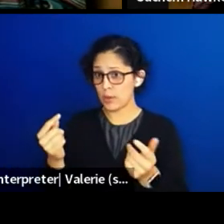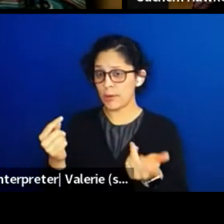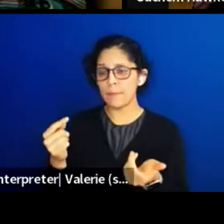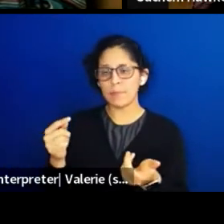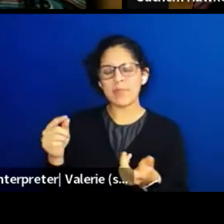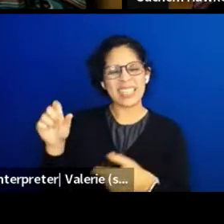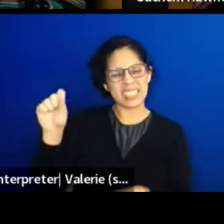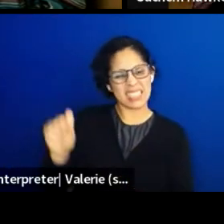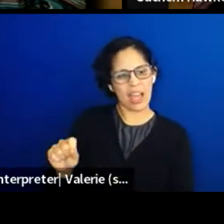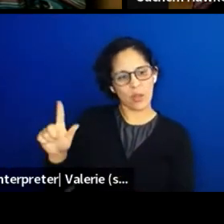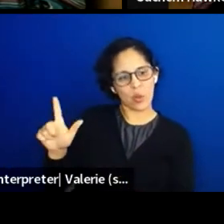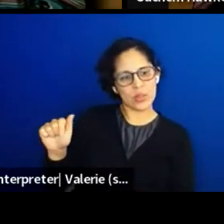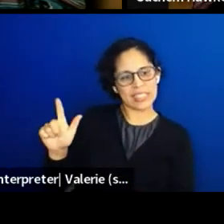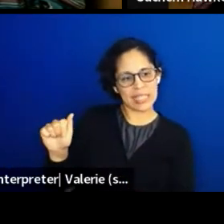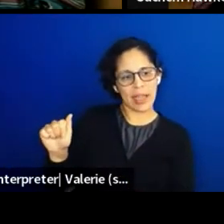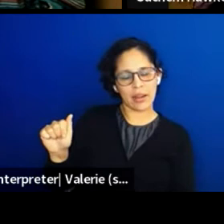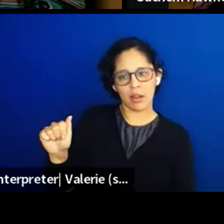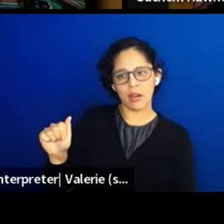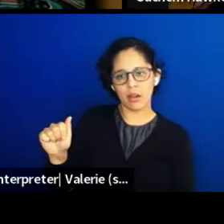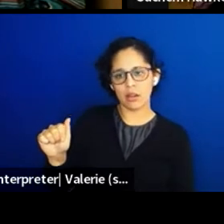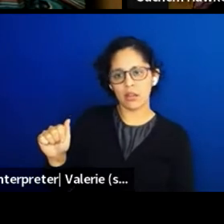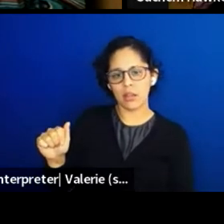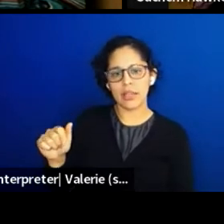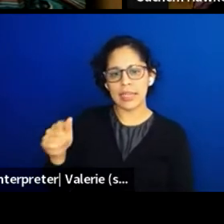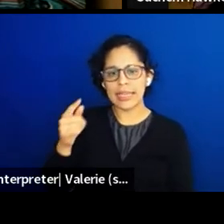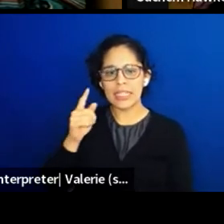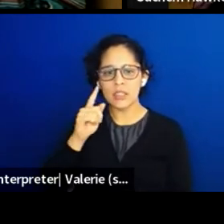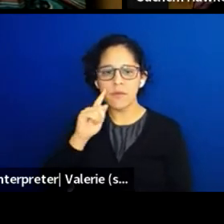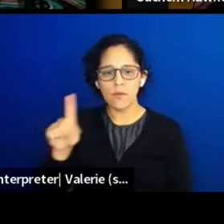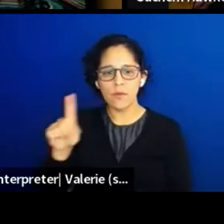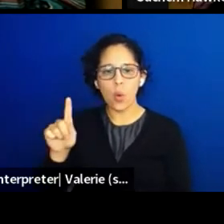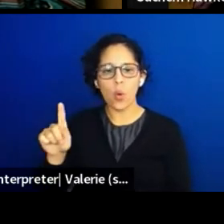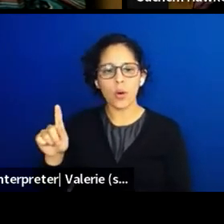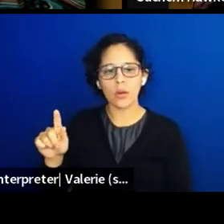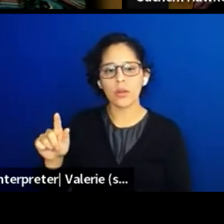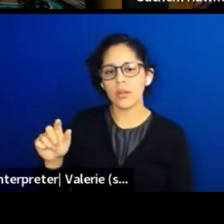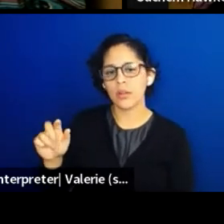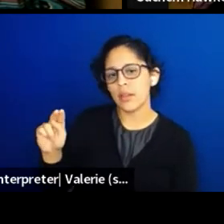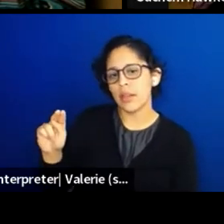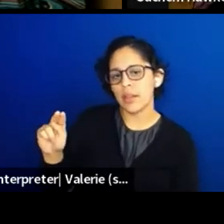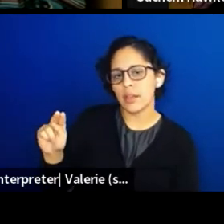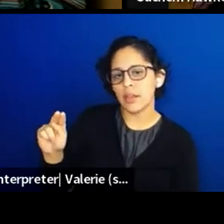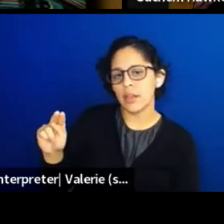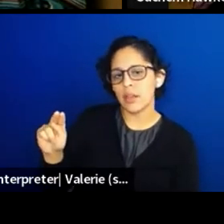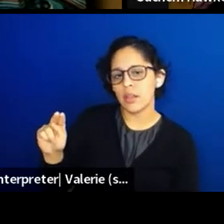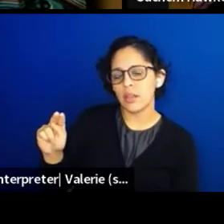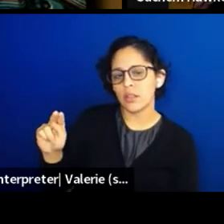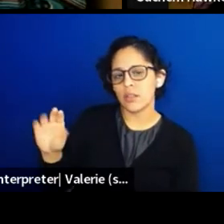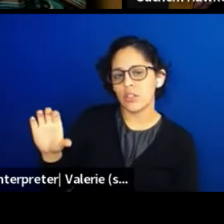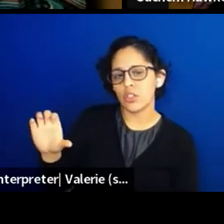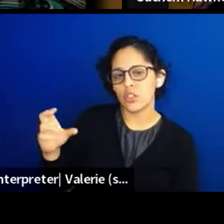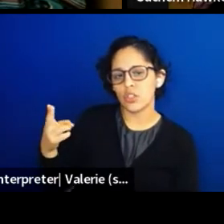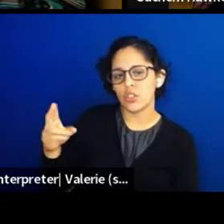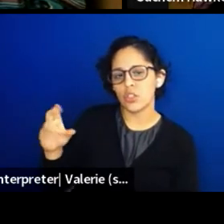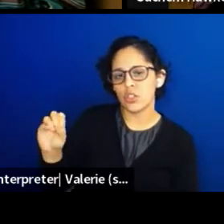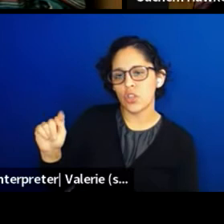So this was, they talk about Ishaq People, United Houma Nation, the Choctaw, and there's other groups.